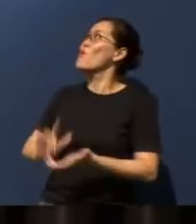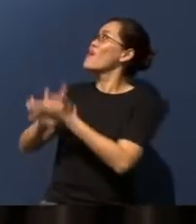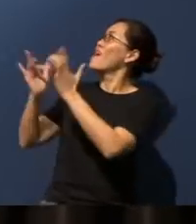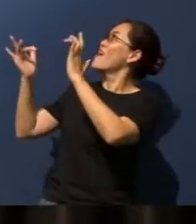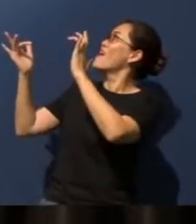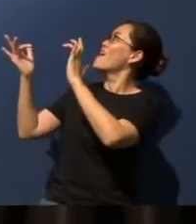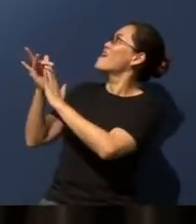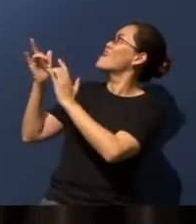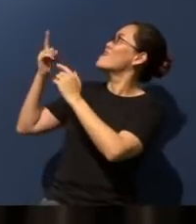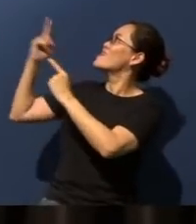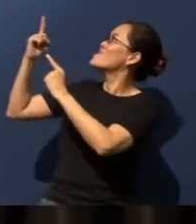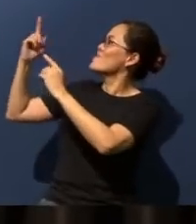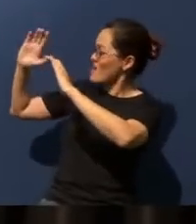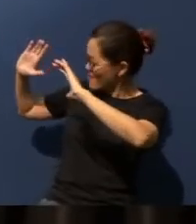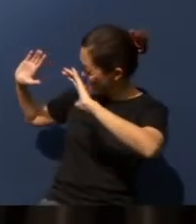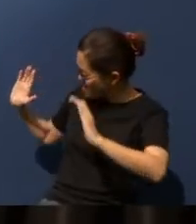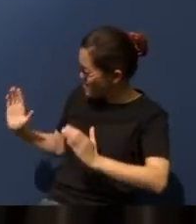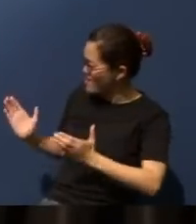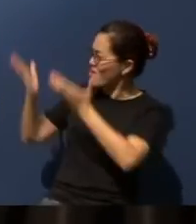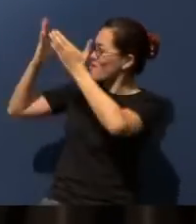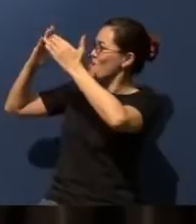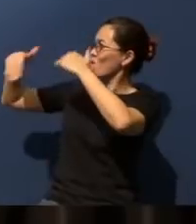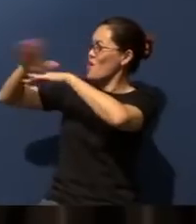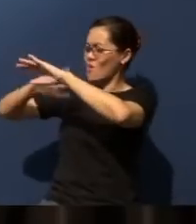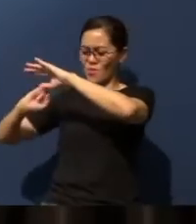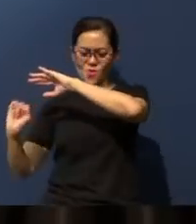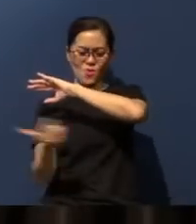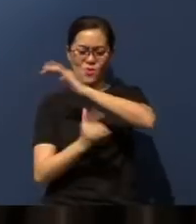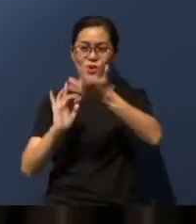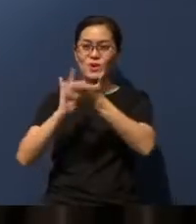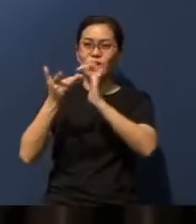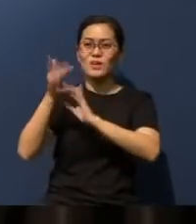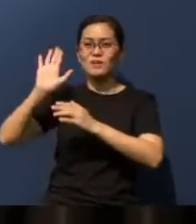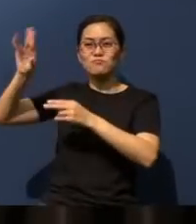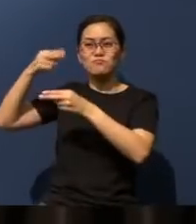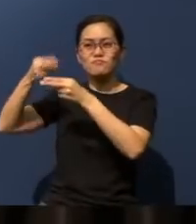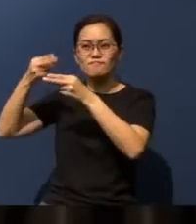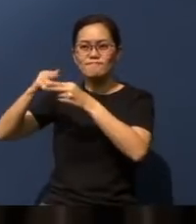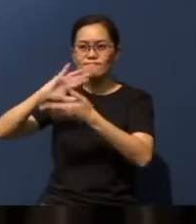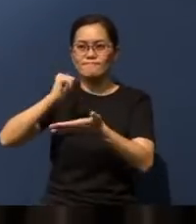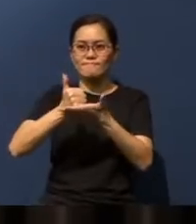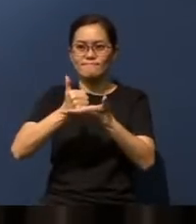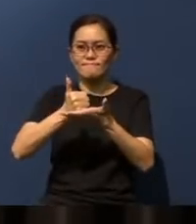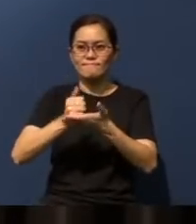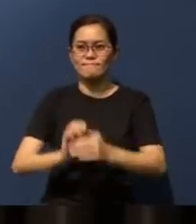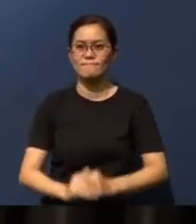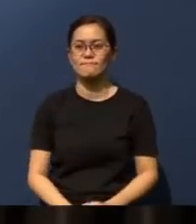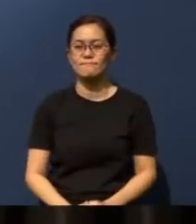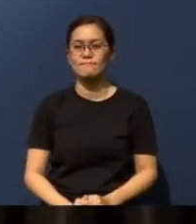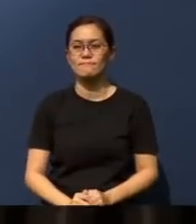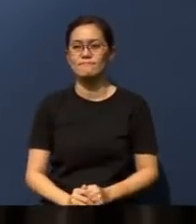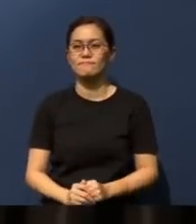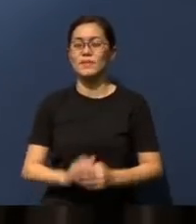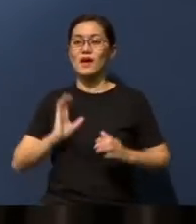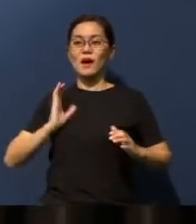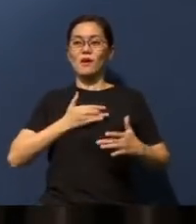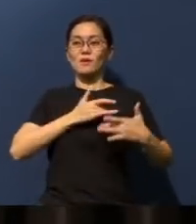may You be exalted over all. In Jesus' name, amen. So let's join our hearts together right now,